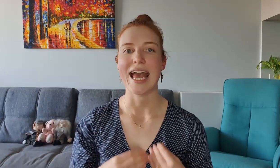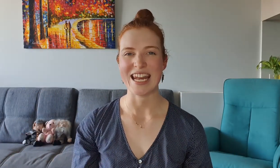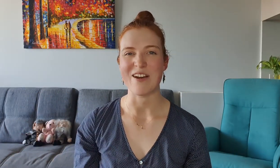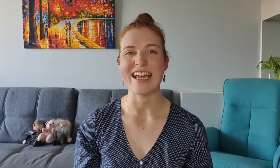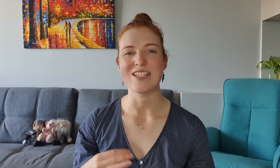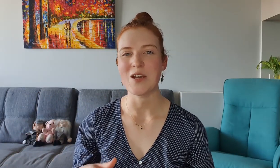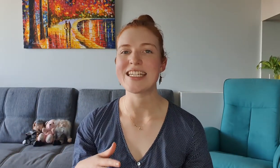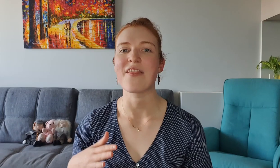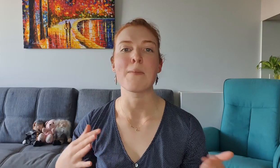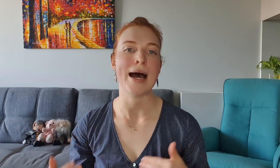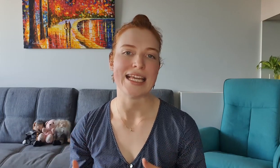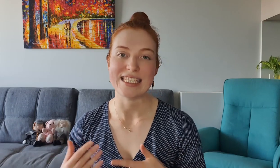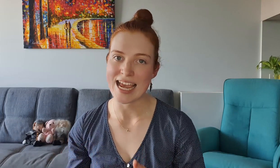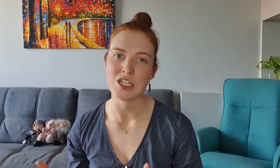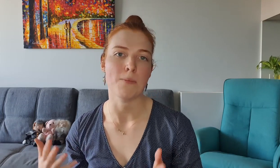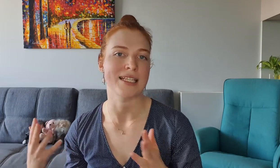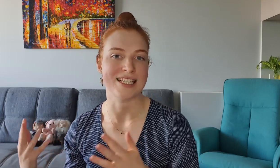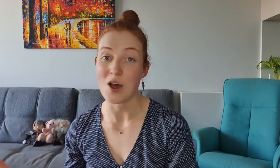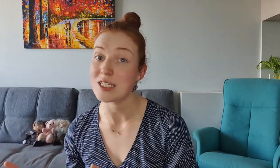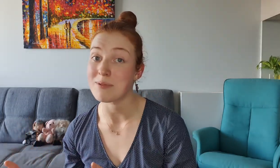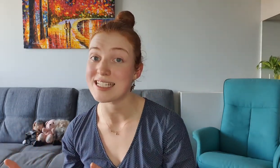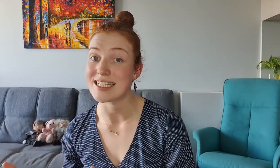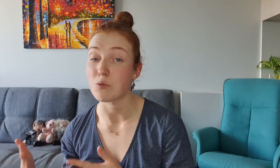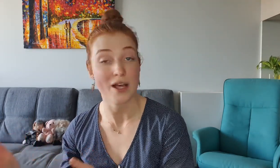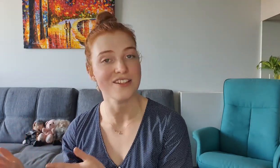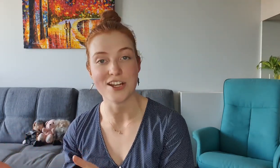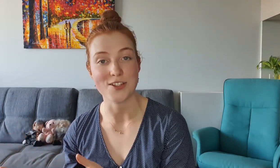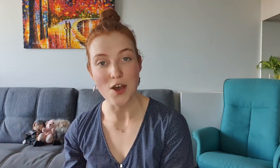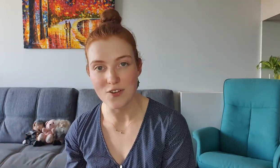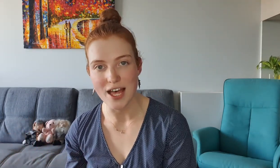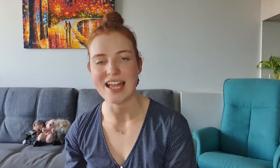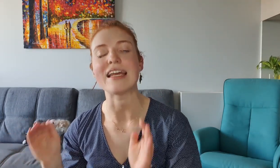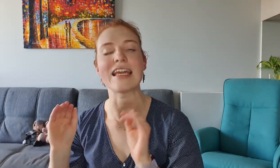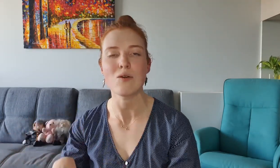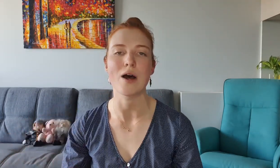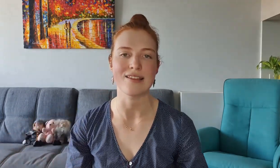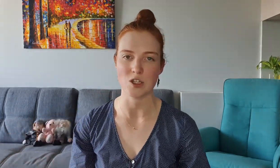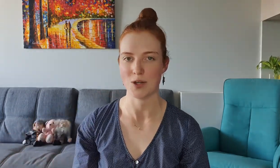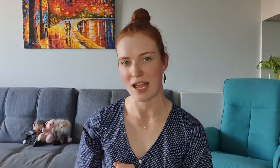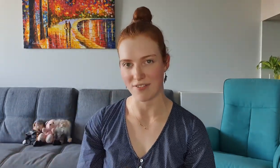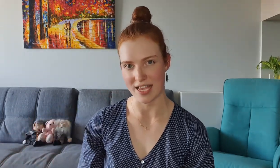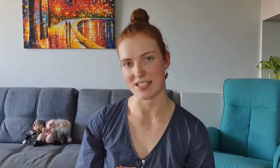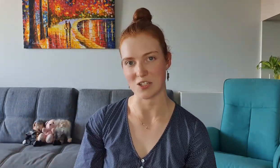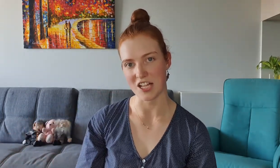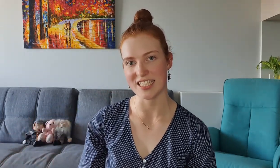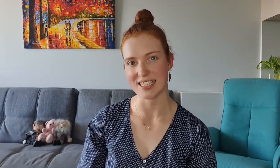Anyway, it turned out that Mikey's tank tops in socks business won the judges over and he won the two and a half thousand dollars